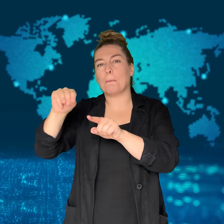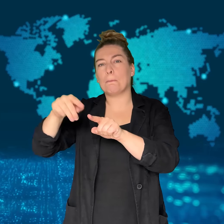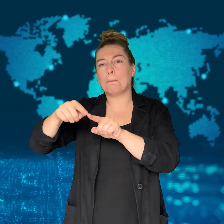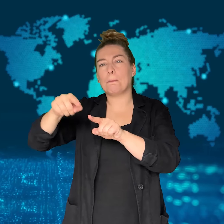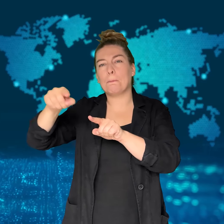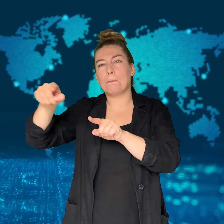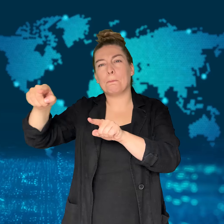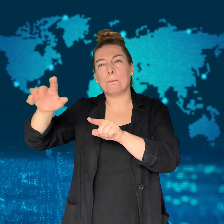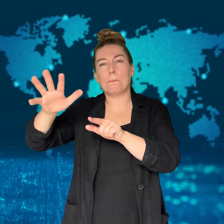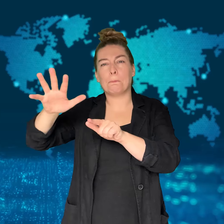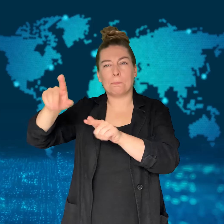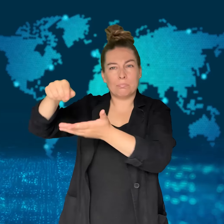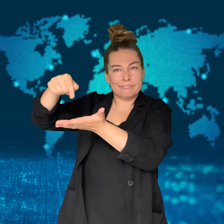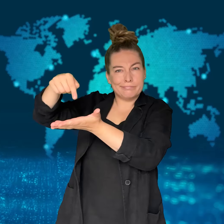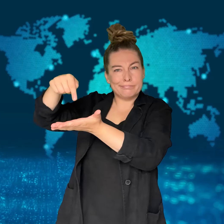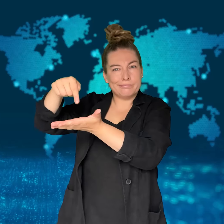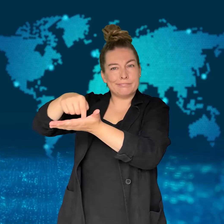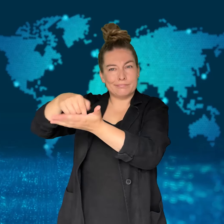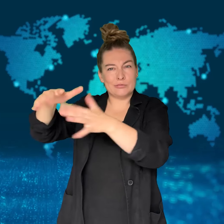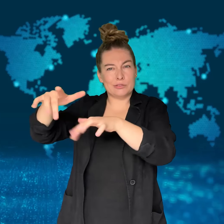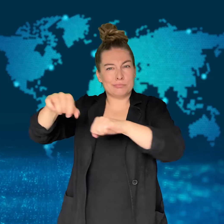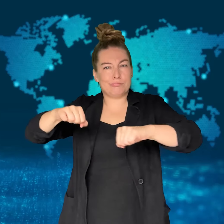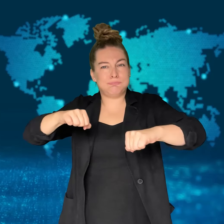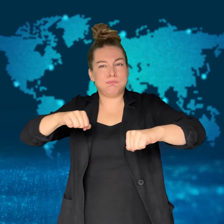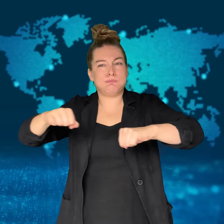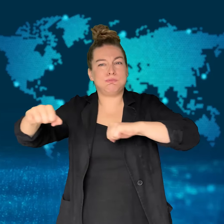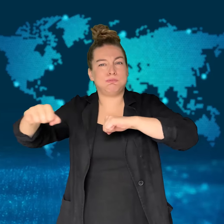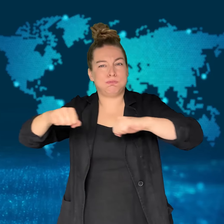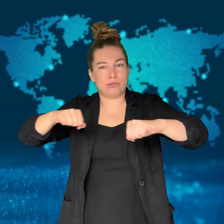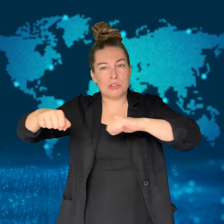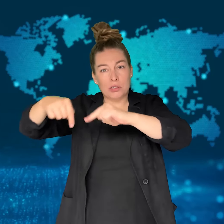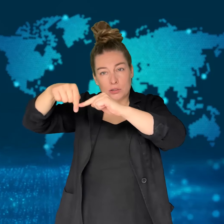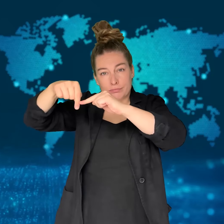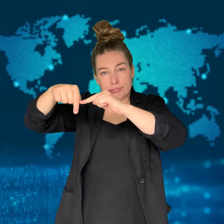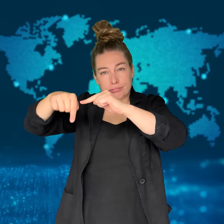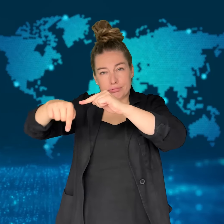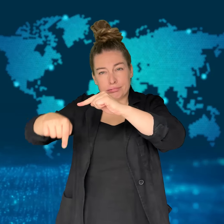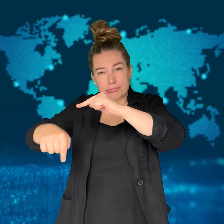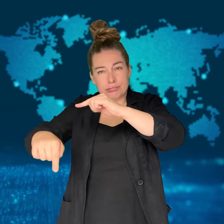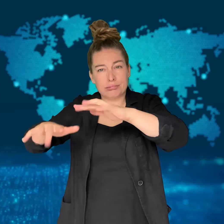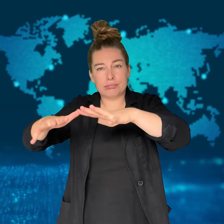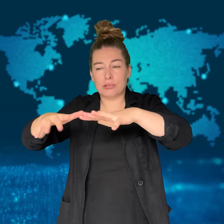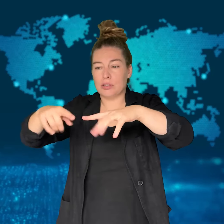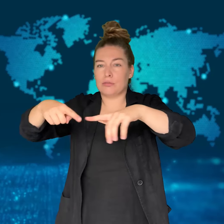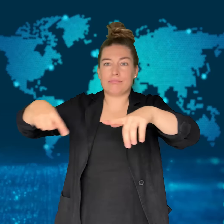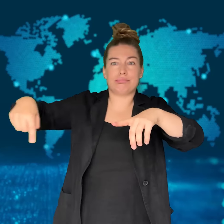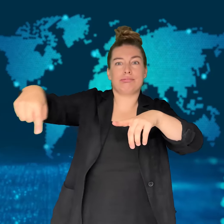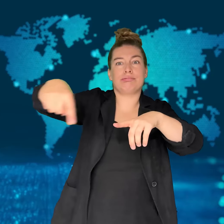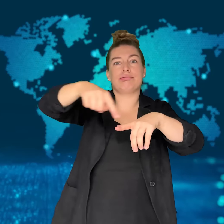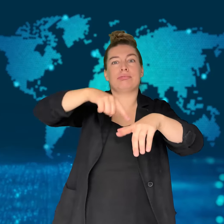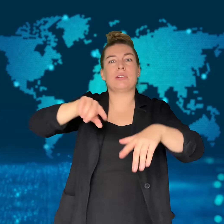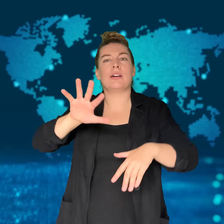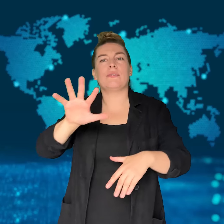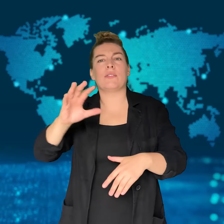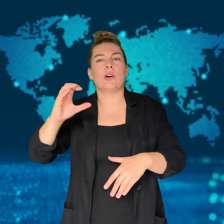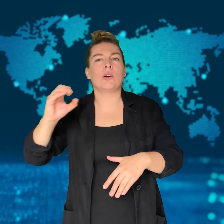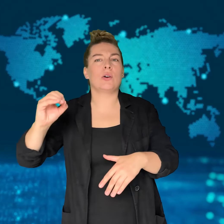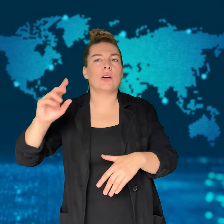It had a depth of around 50 kilometers.